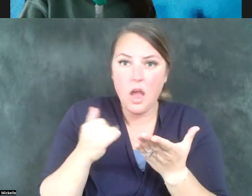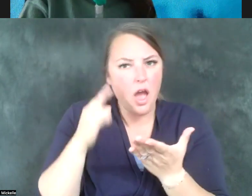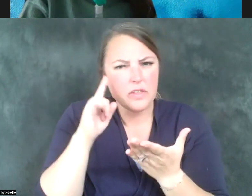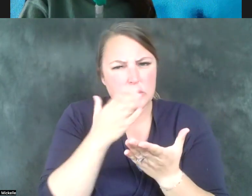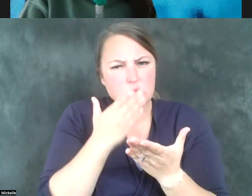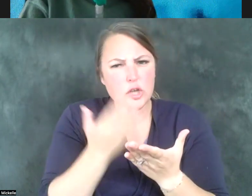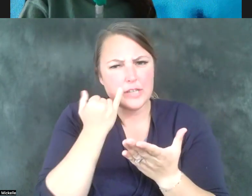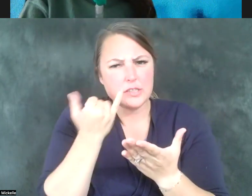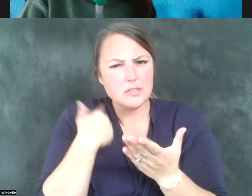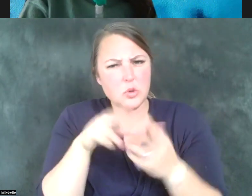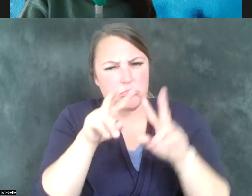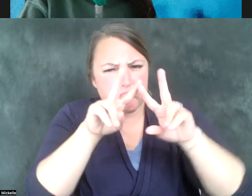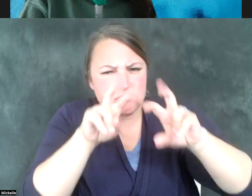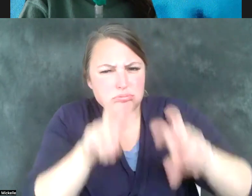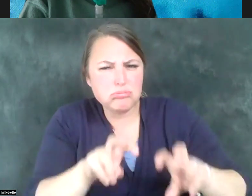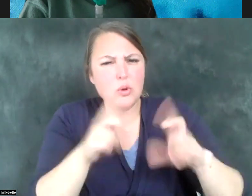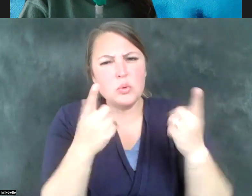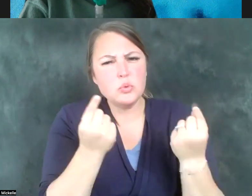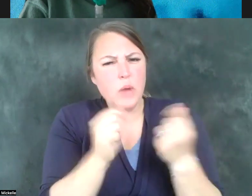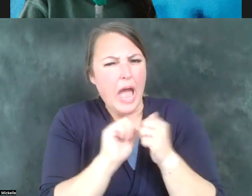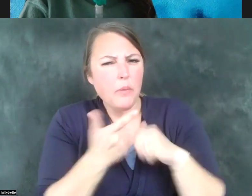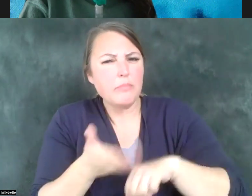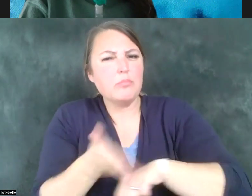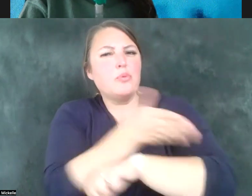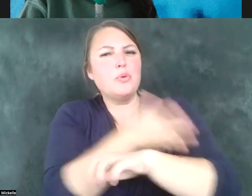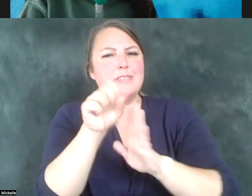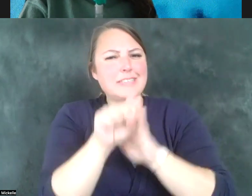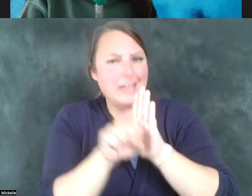what we can do at the state level to put in place some